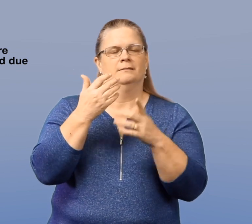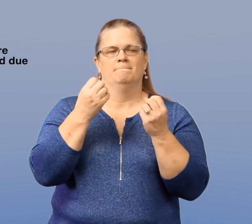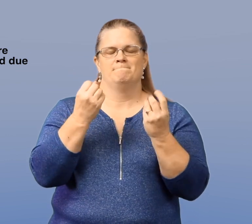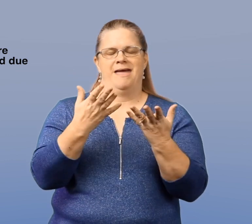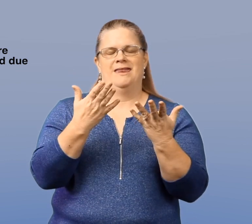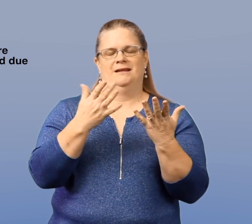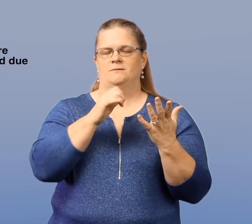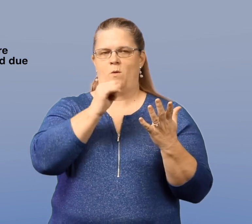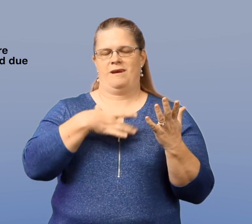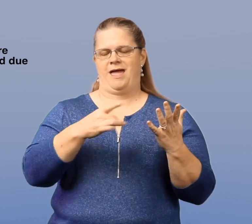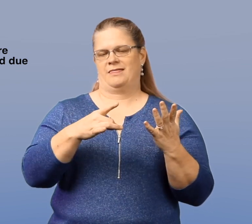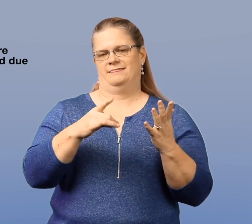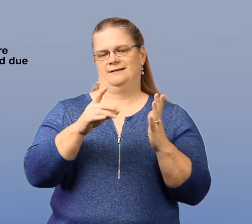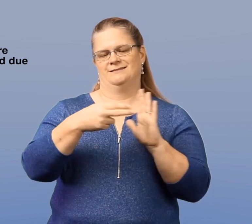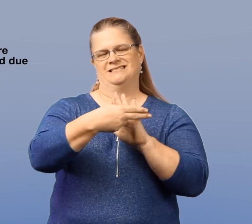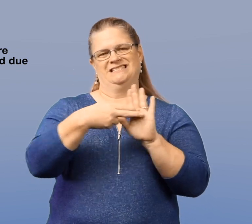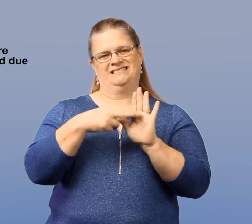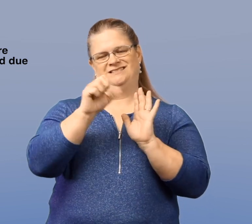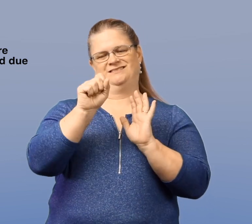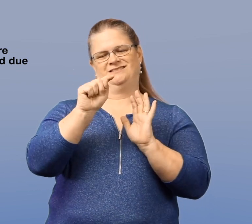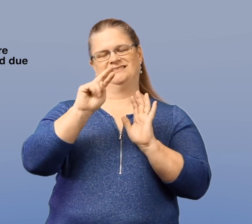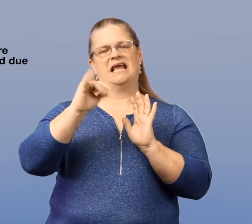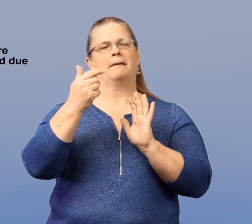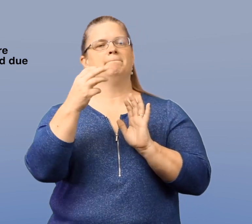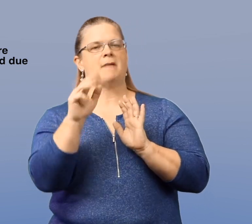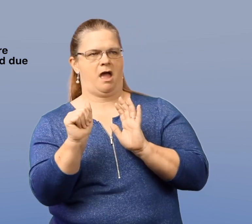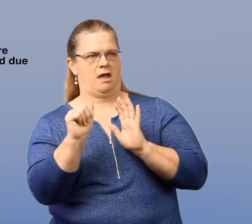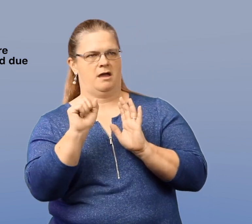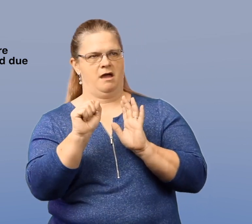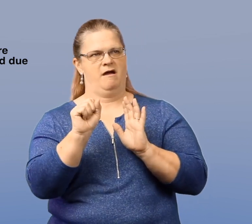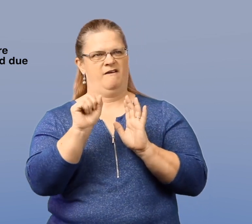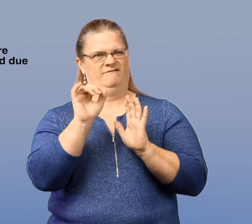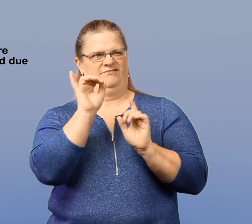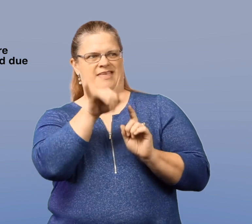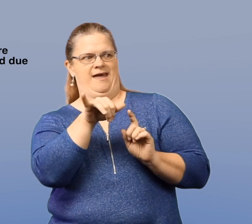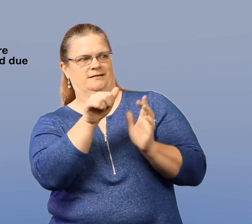The reason being that is that many do not like the stigma of suicide,